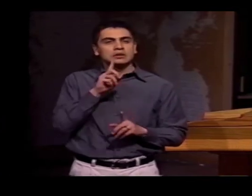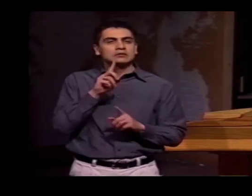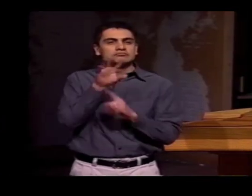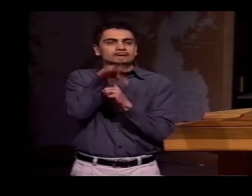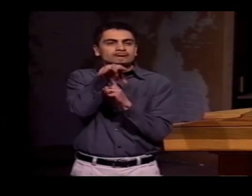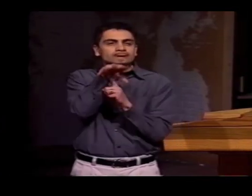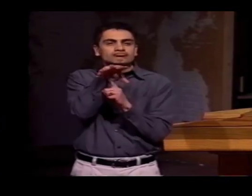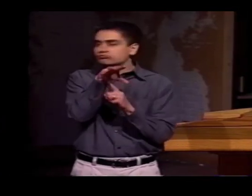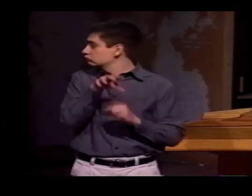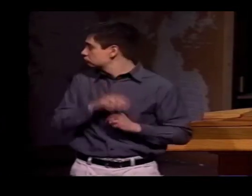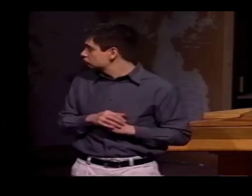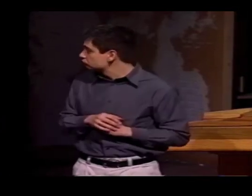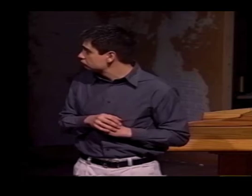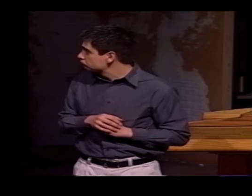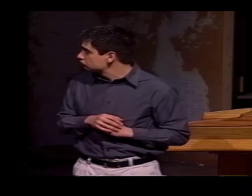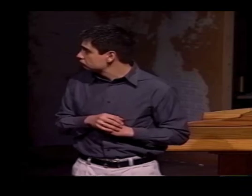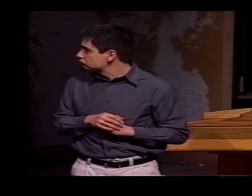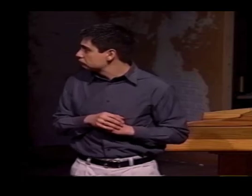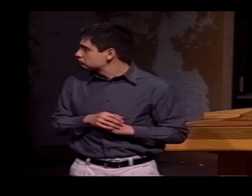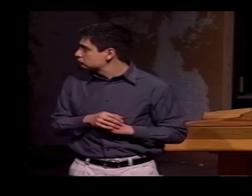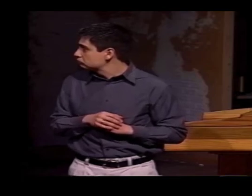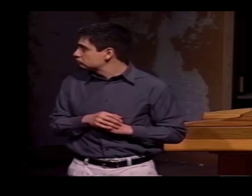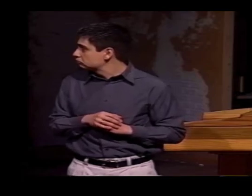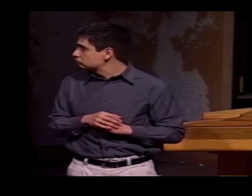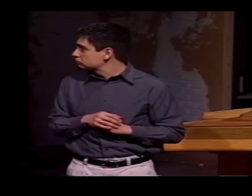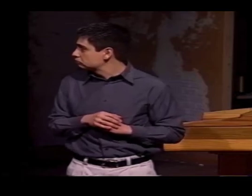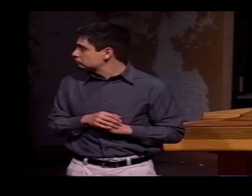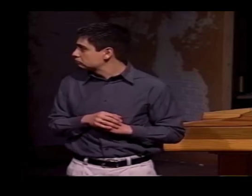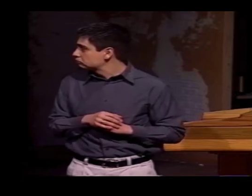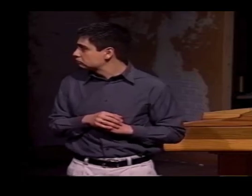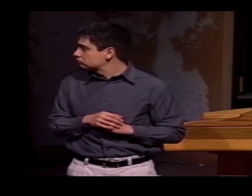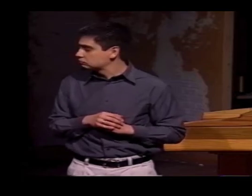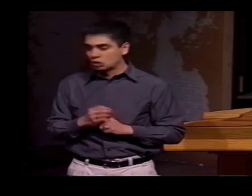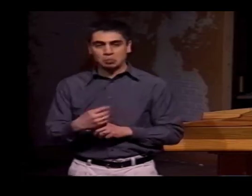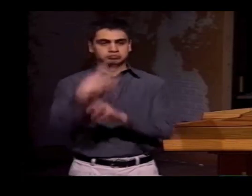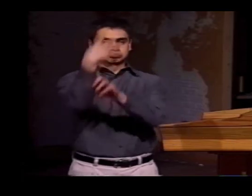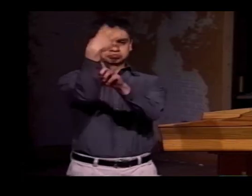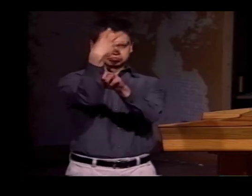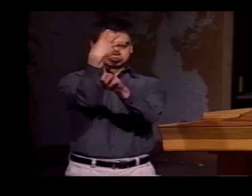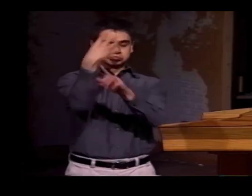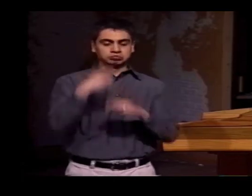I THINK IN THE CORNER, YOU CAN SEE IT'S THE VIDEO CAMERA. YOU CAN SEE IT LOOKS LIKE A TRIANGUL--